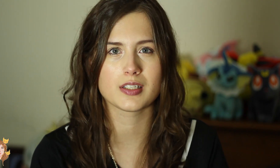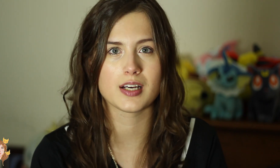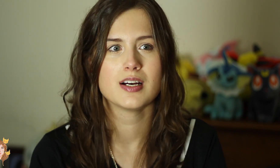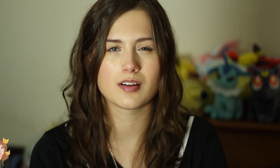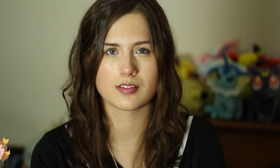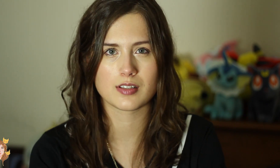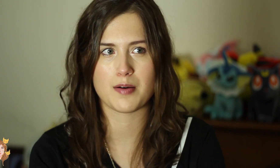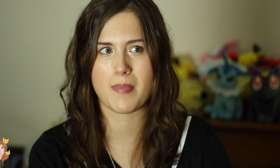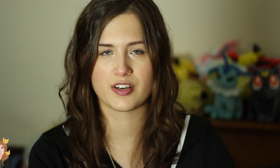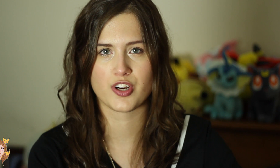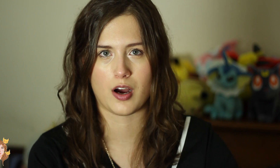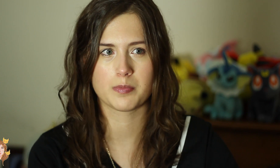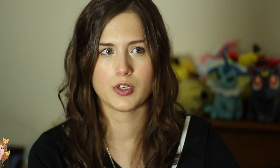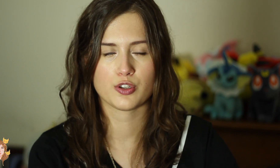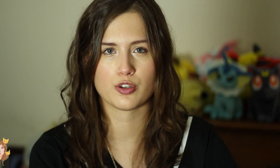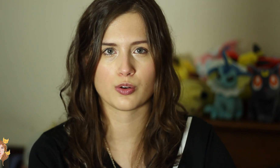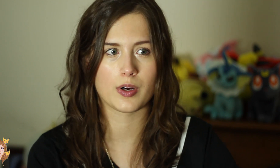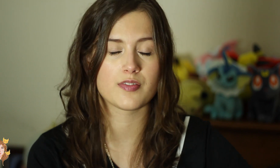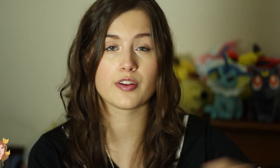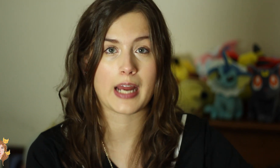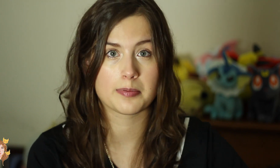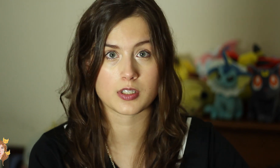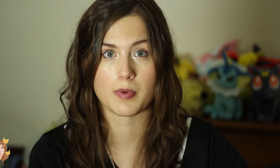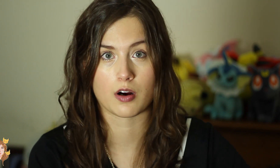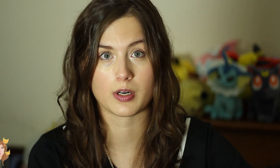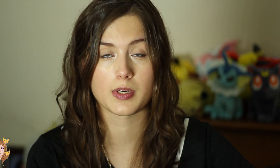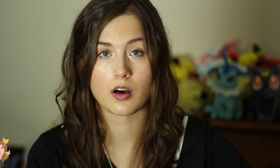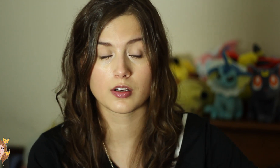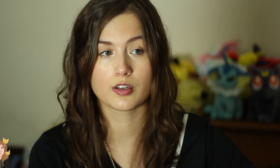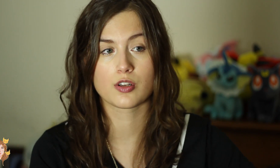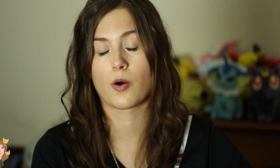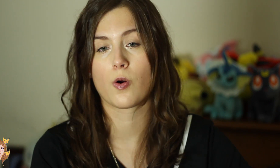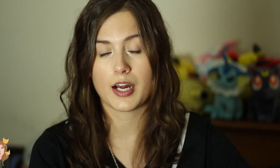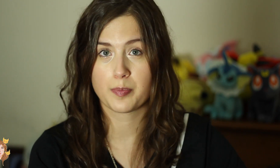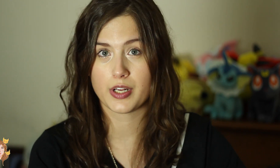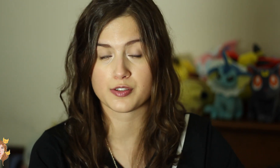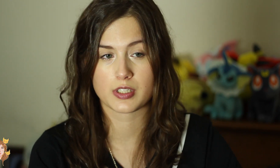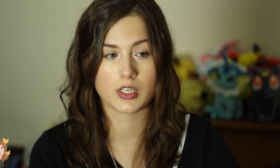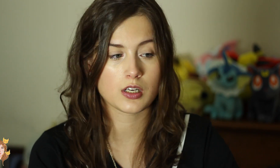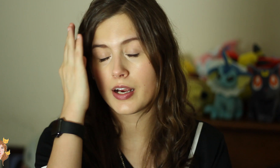content that does not match up to whatever the captions may already be on there, so. That’s pretty interesting.